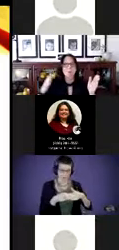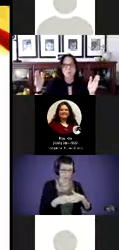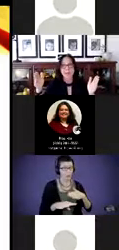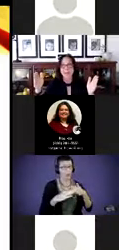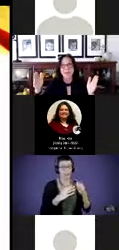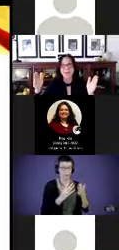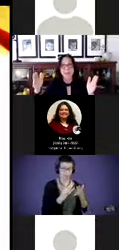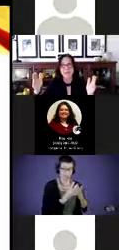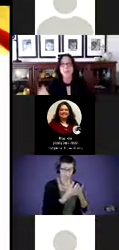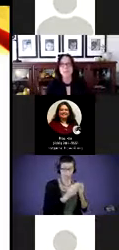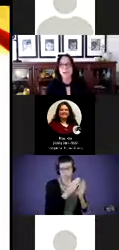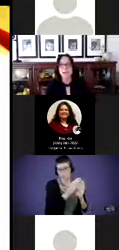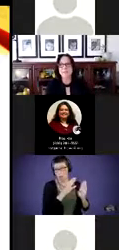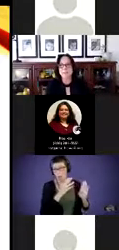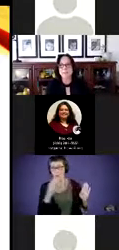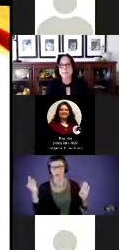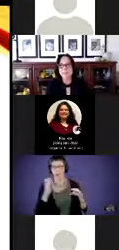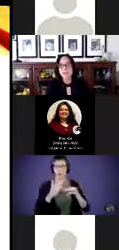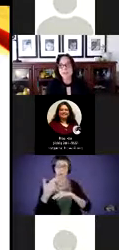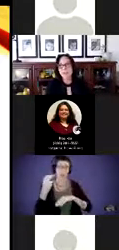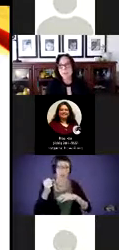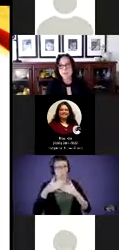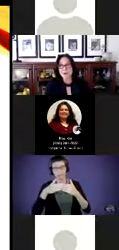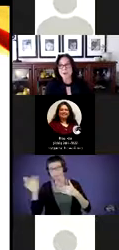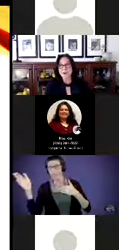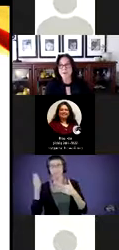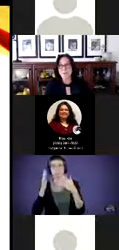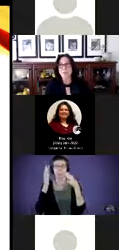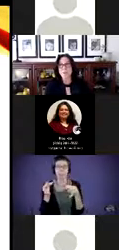way through high school and beyond, to determine who and what are our kiddos going to be once